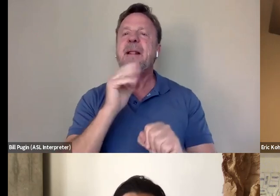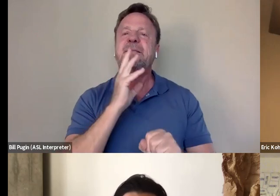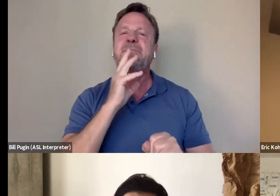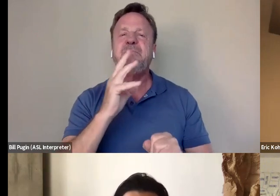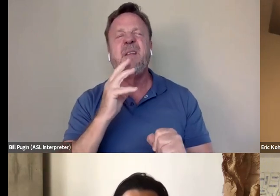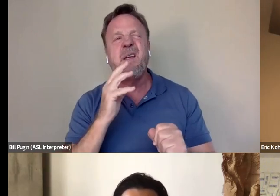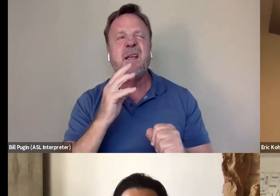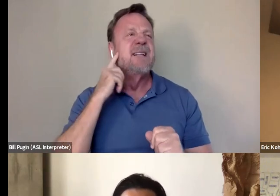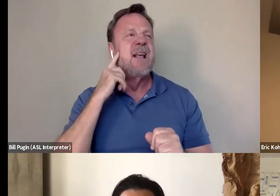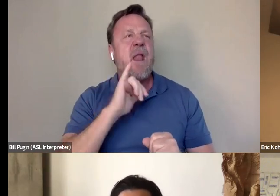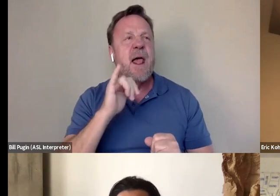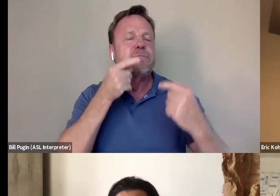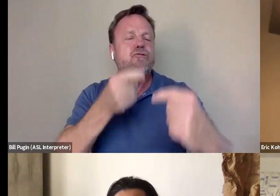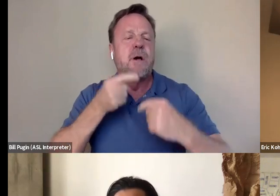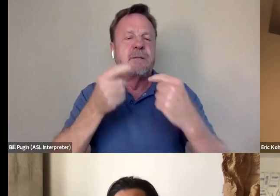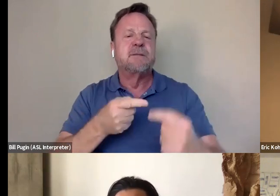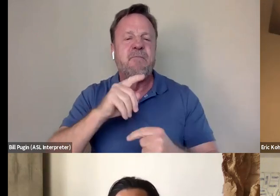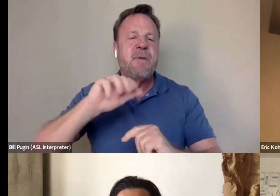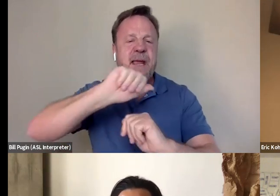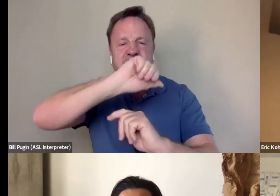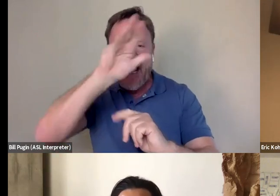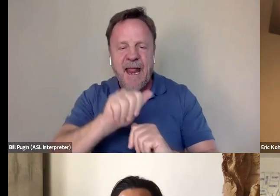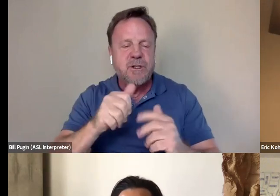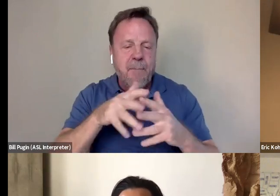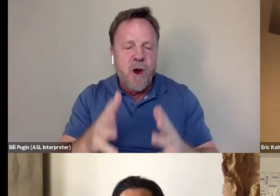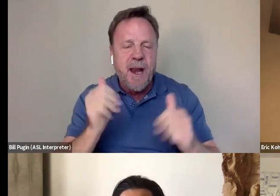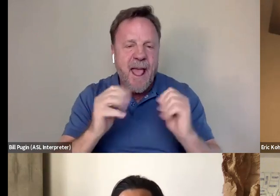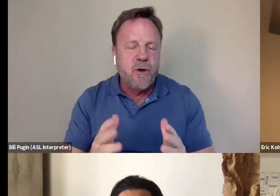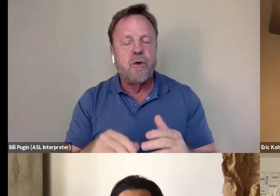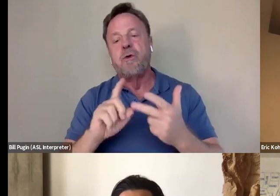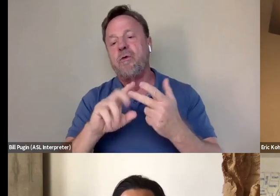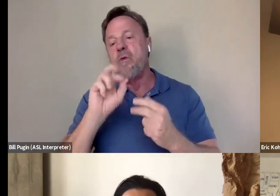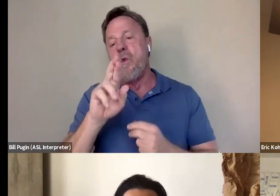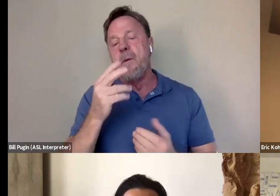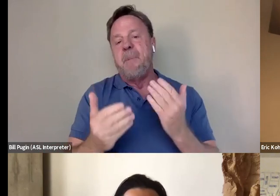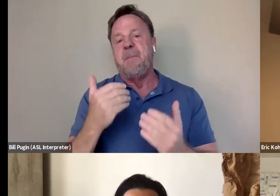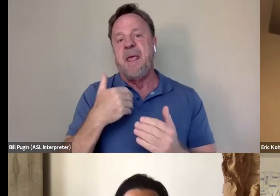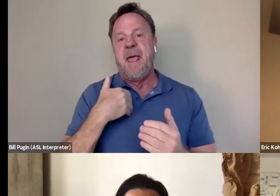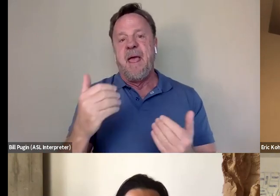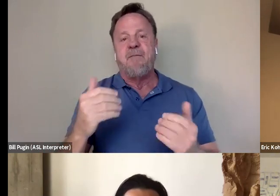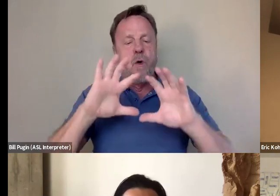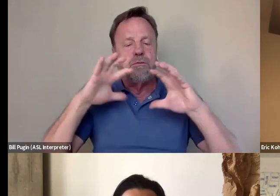of being an Asian American actor, or maybe have a whole sort of cast of different people